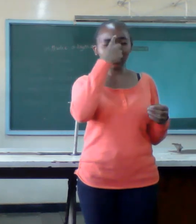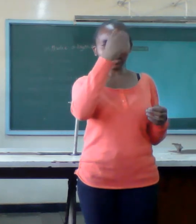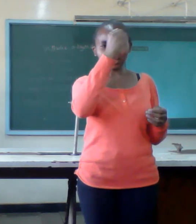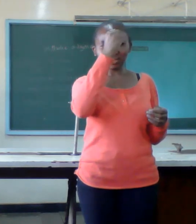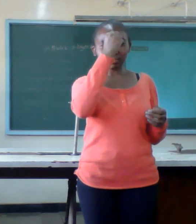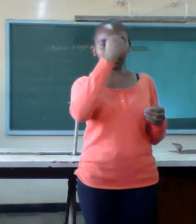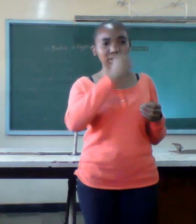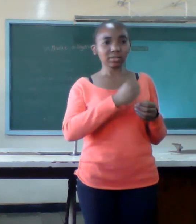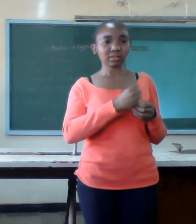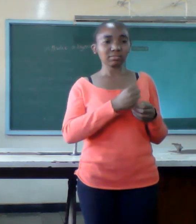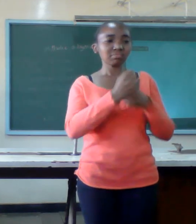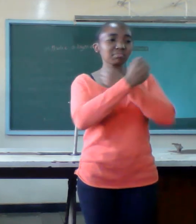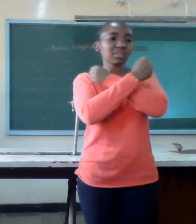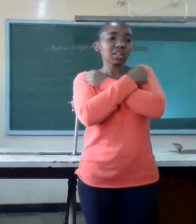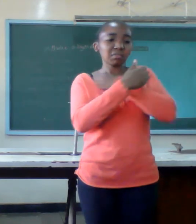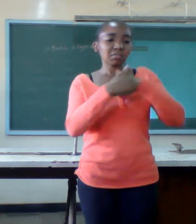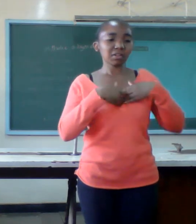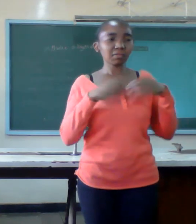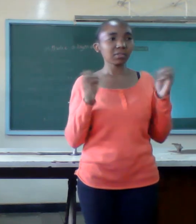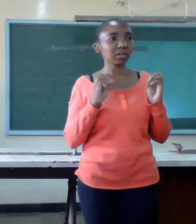lack of love loneliness